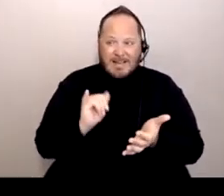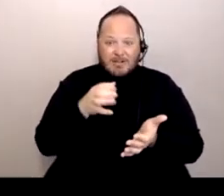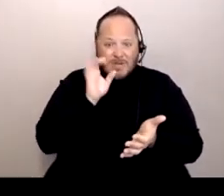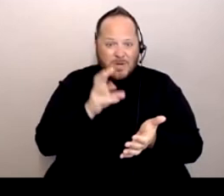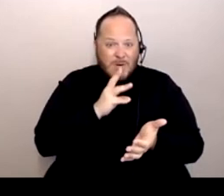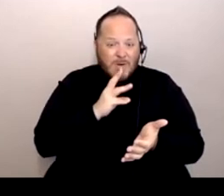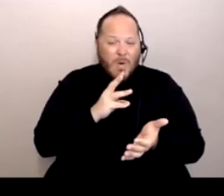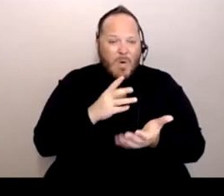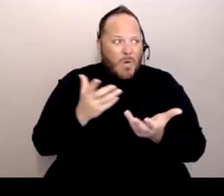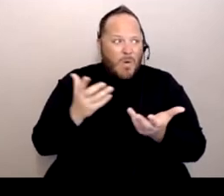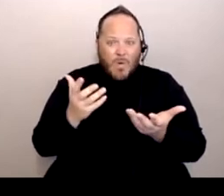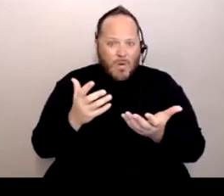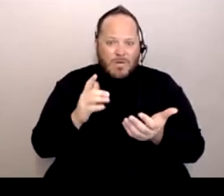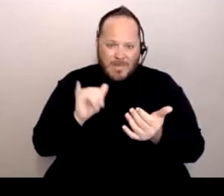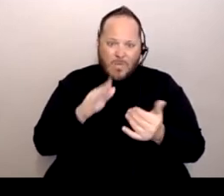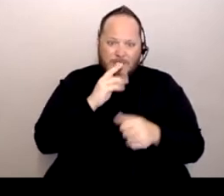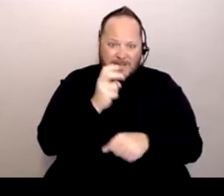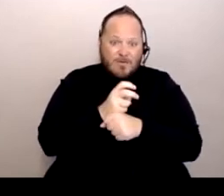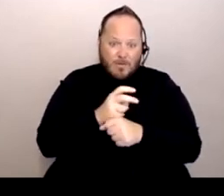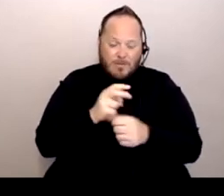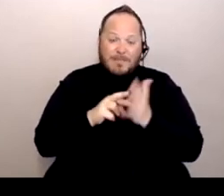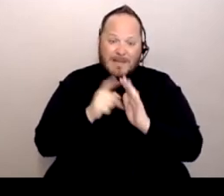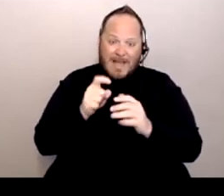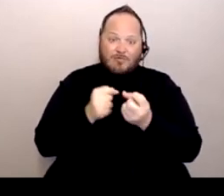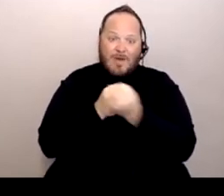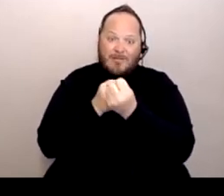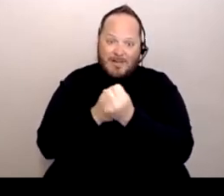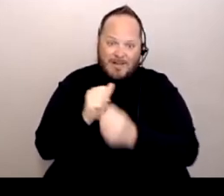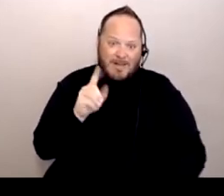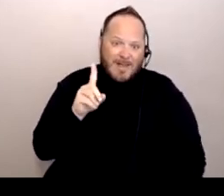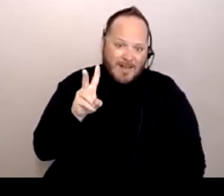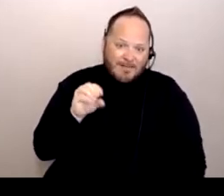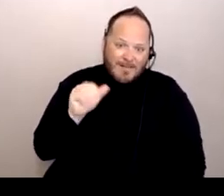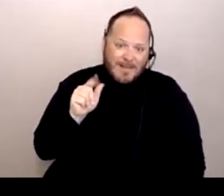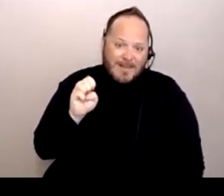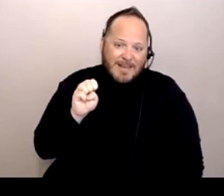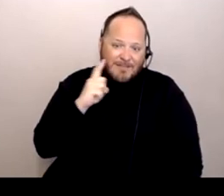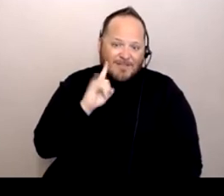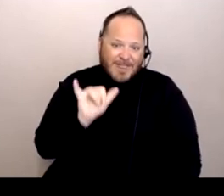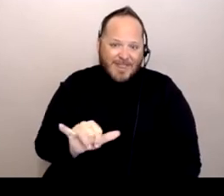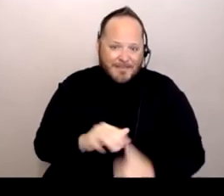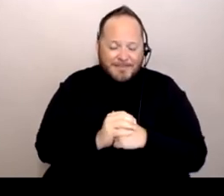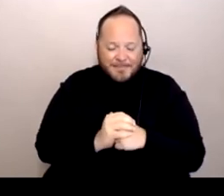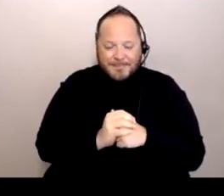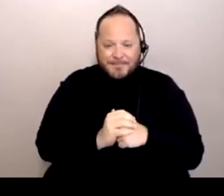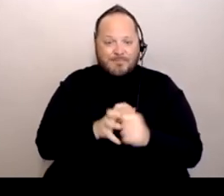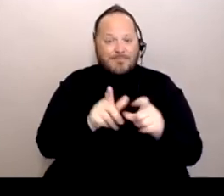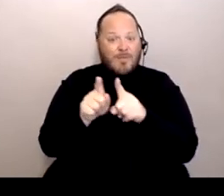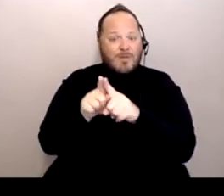And so advocacy was important for that. But also just accessibility in understanding information